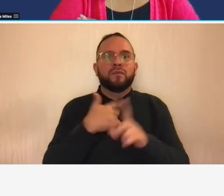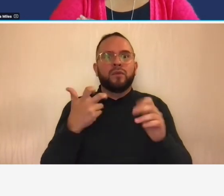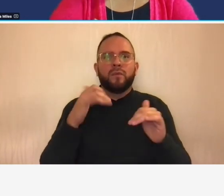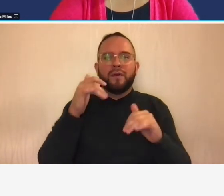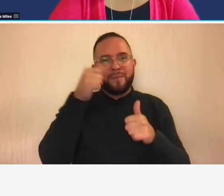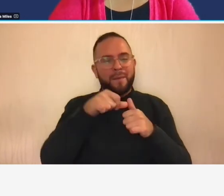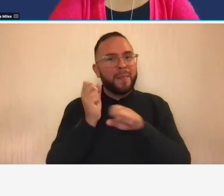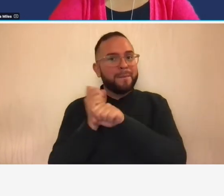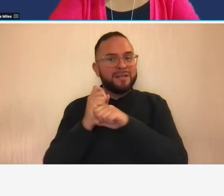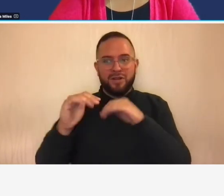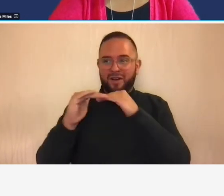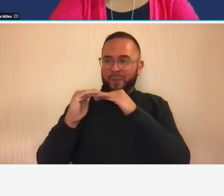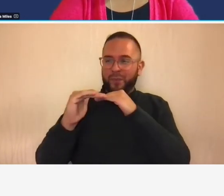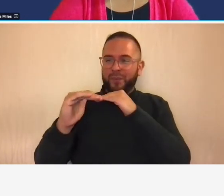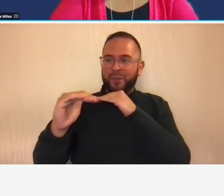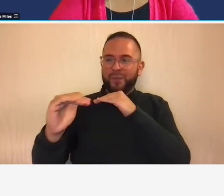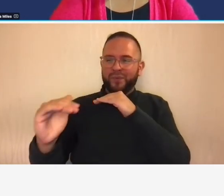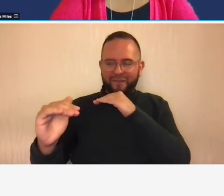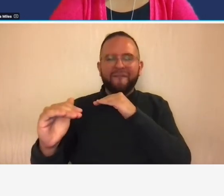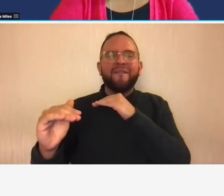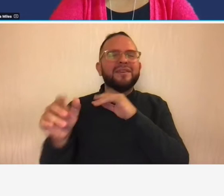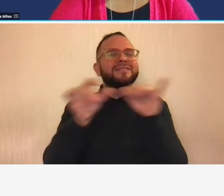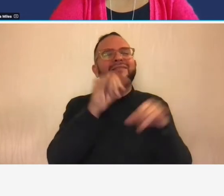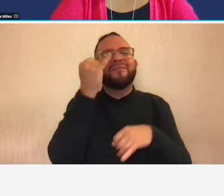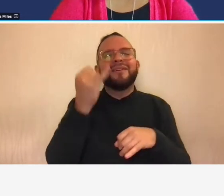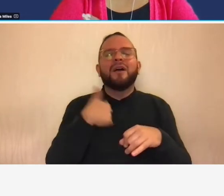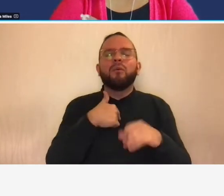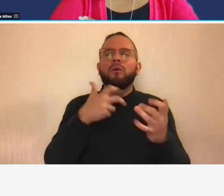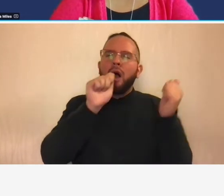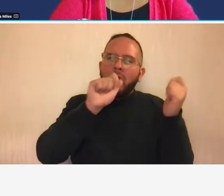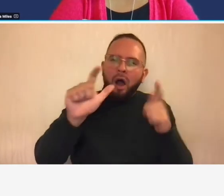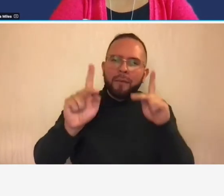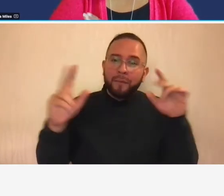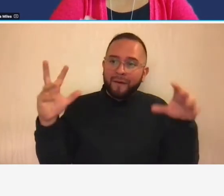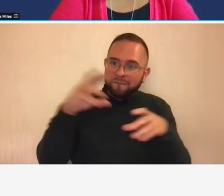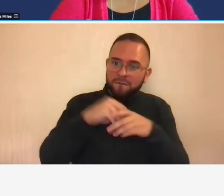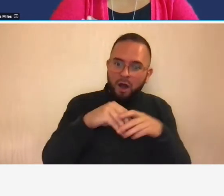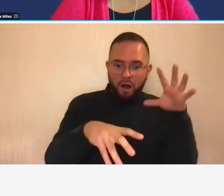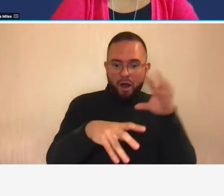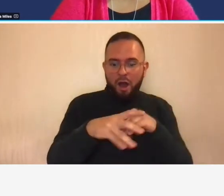if everybody's using these same boundaries and parameters then it's comparing apples to apples